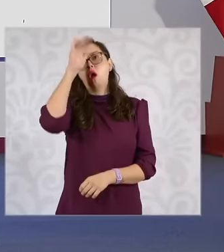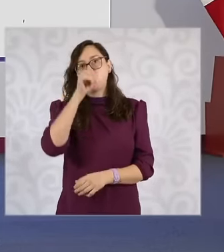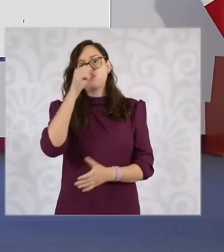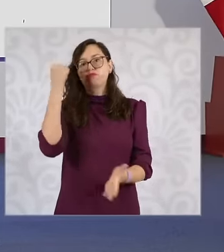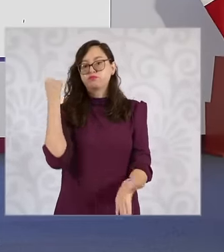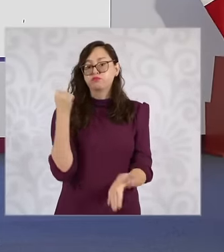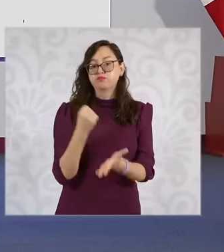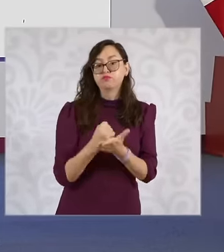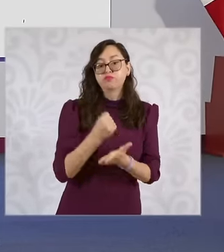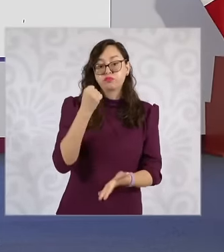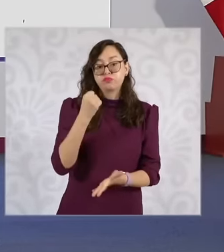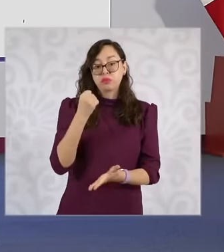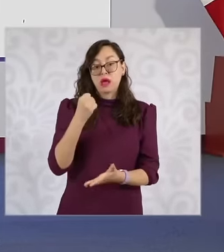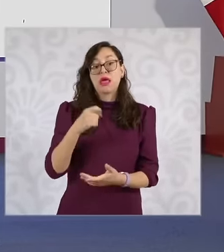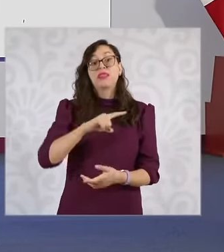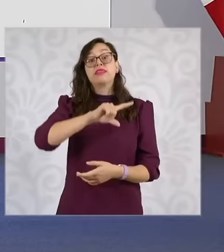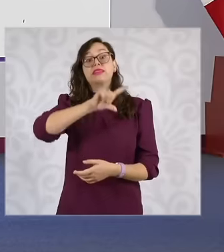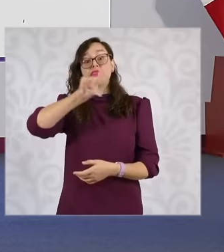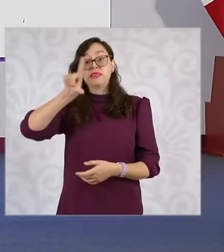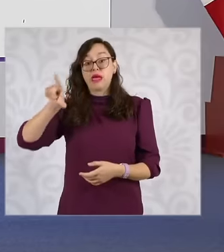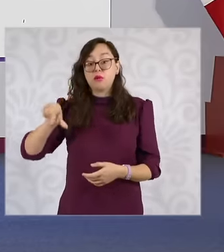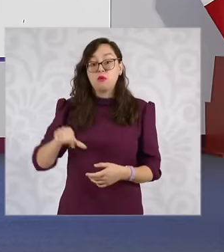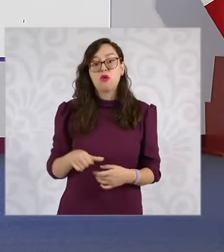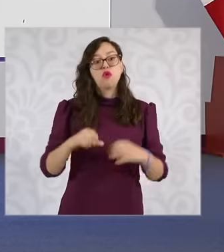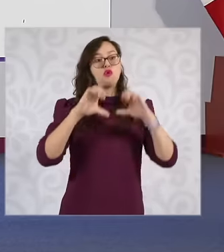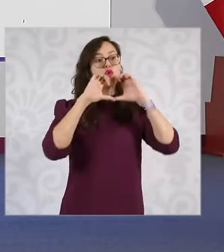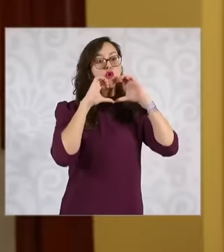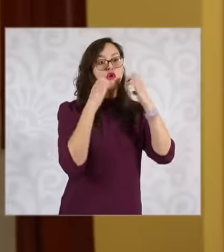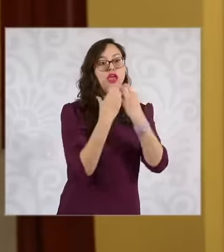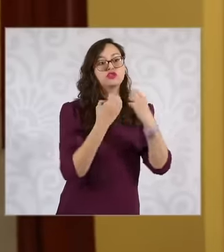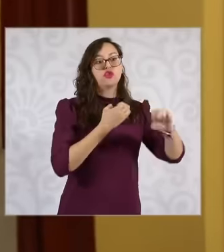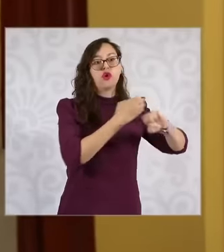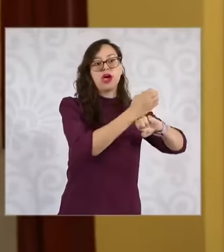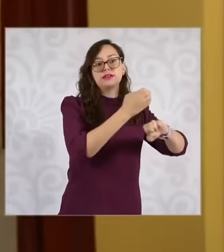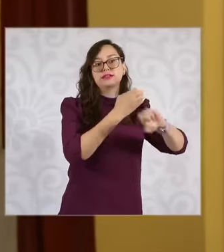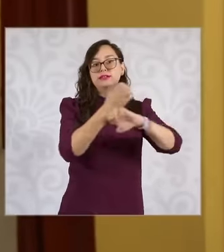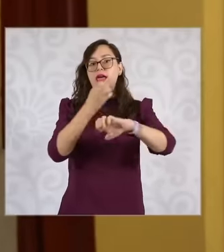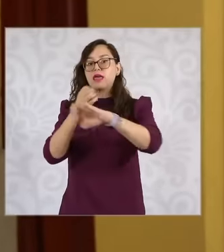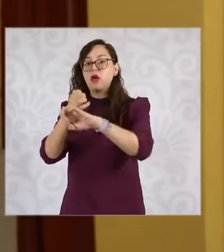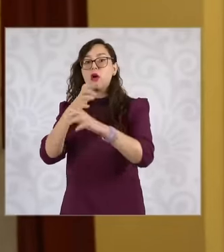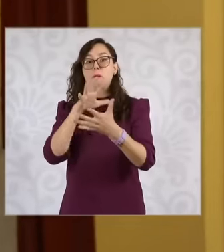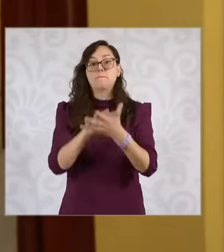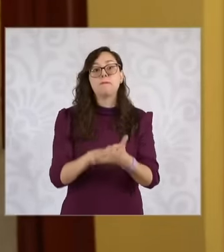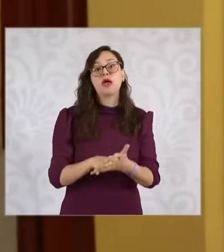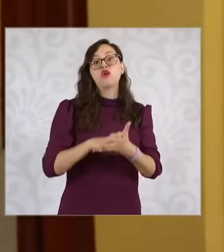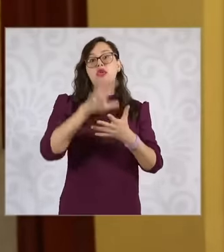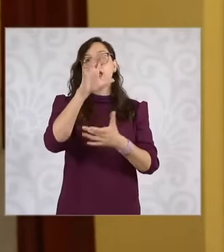approved by the majority of the legislatures of the states and of Mexico City. The Congress